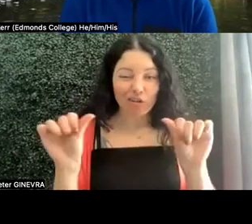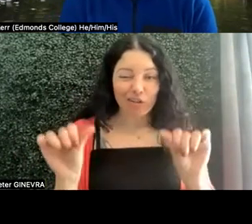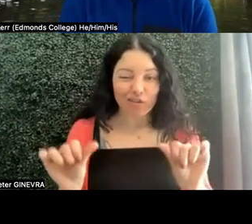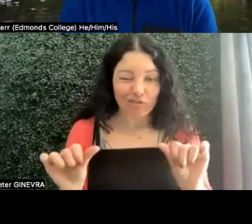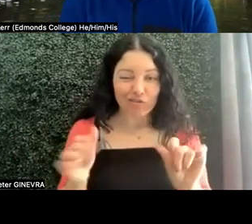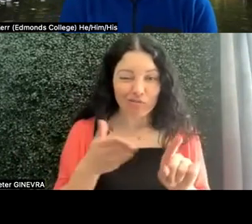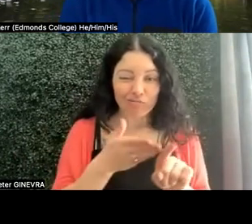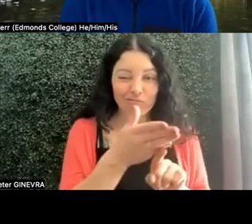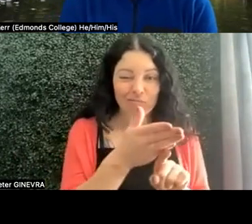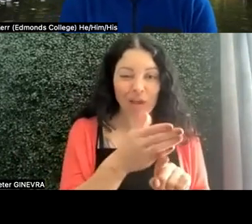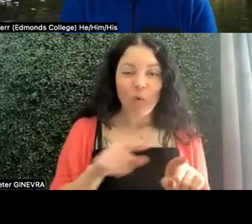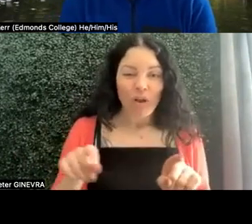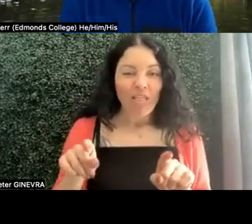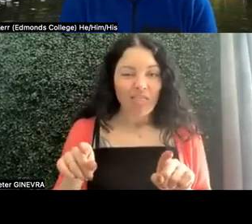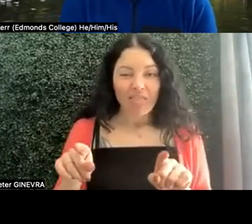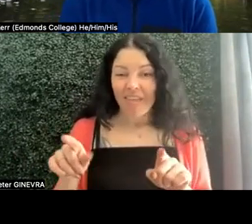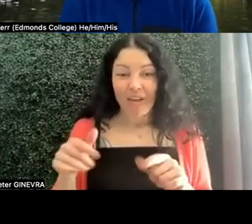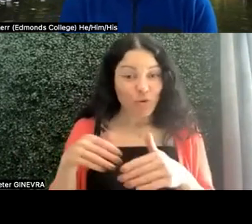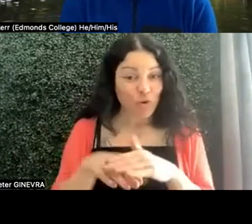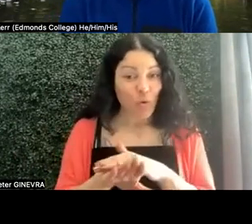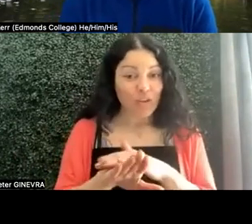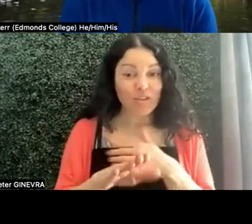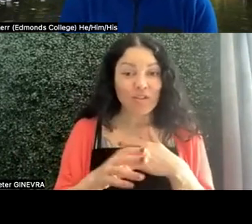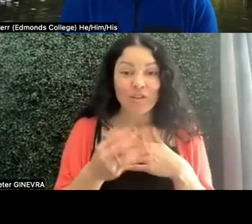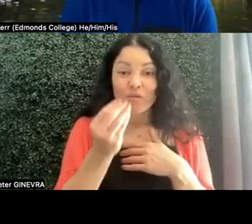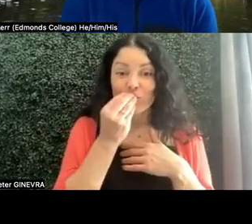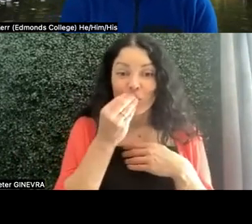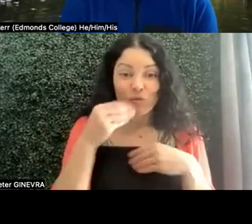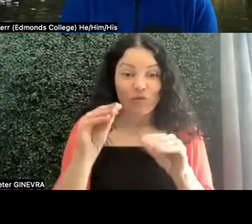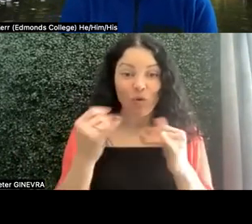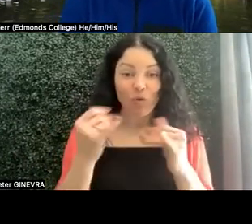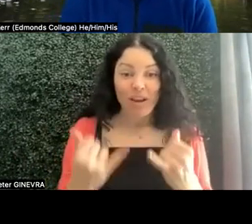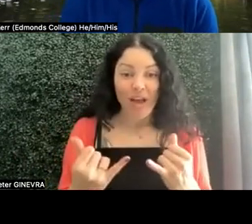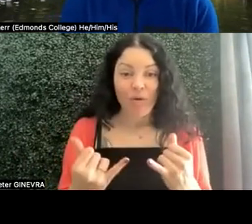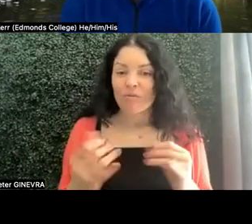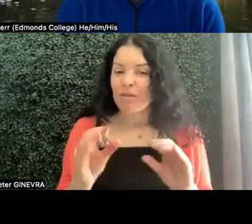where they created spaces, like you're going to the grocery store now and you don't have to touch anything, because you have an automatic door.